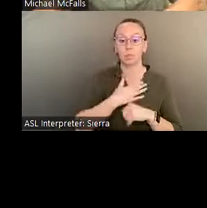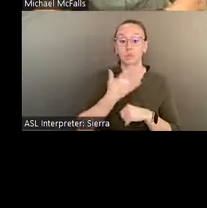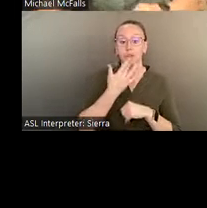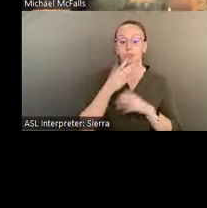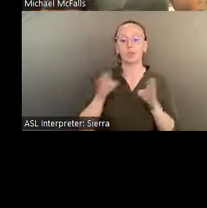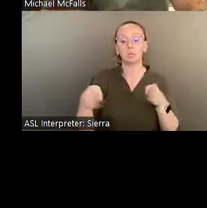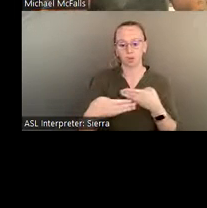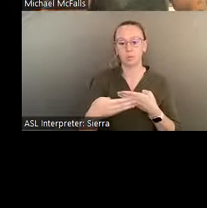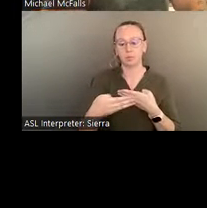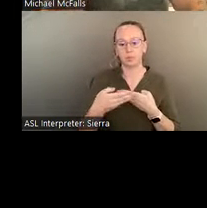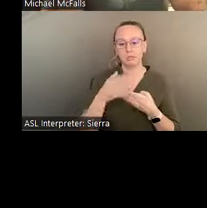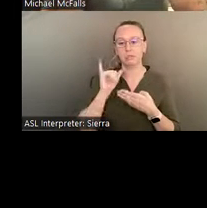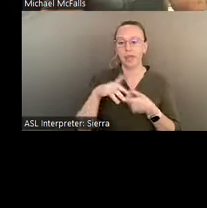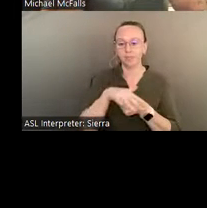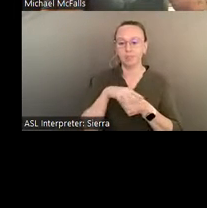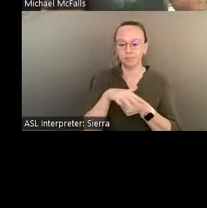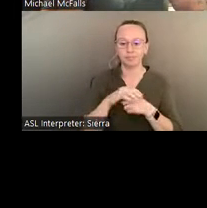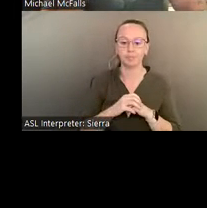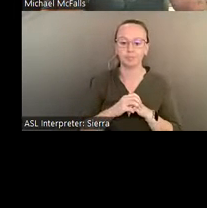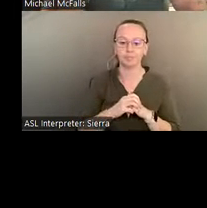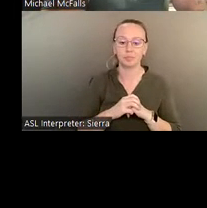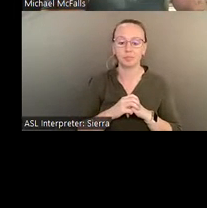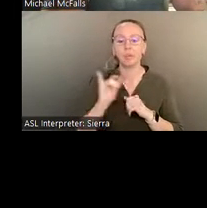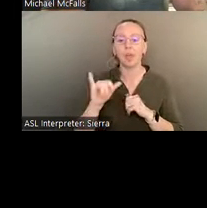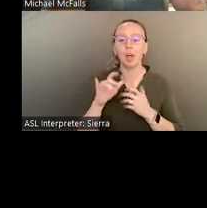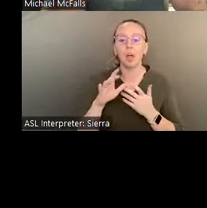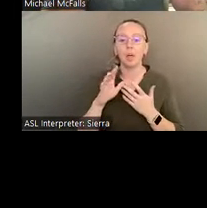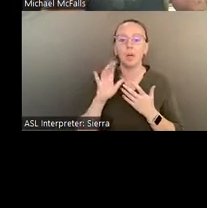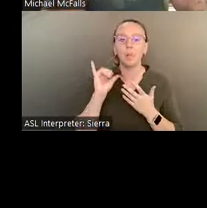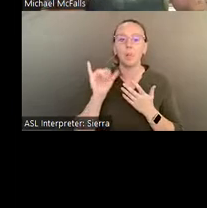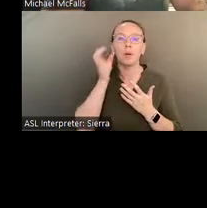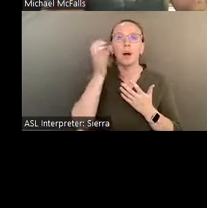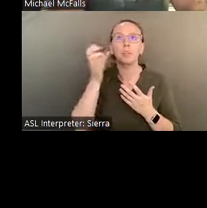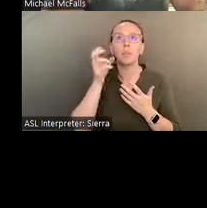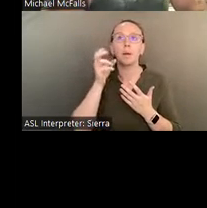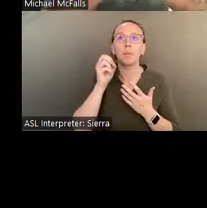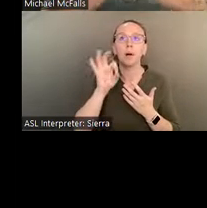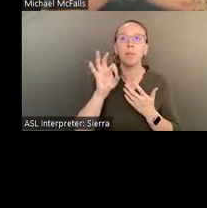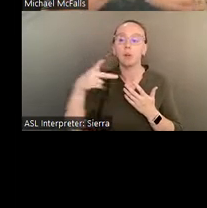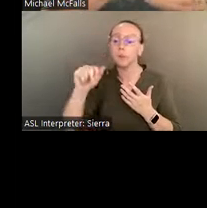And this is when the idea of Pasaquan and Pasaquoyanism is becoming more developed.